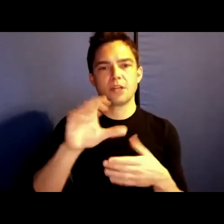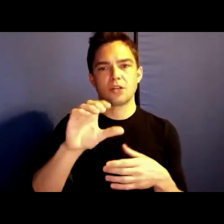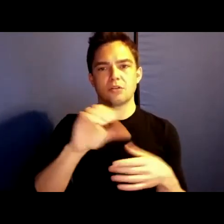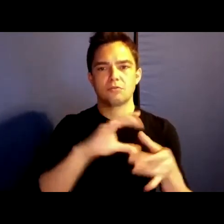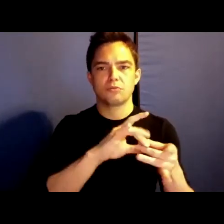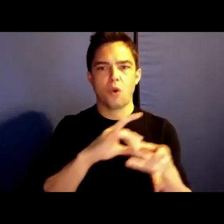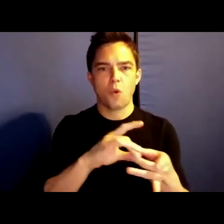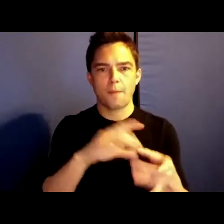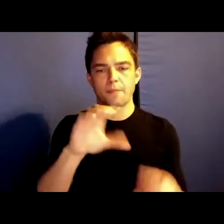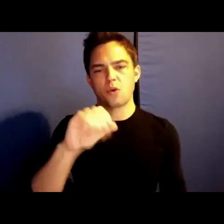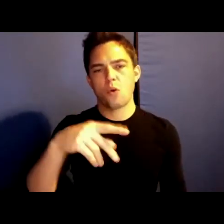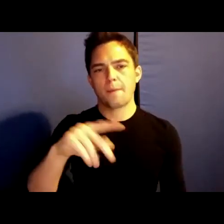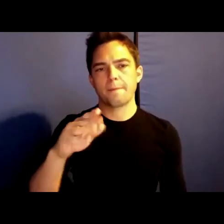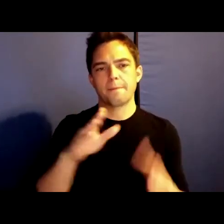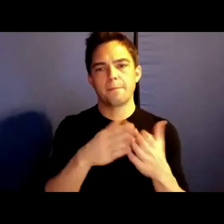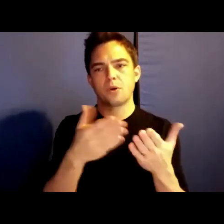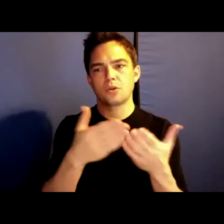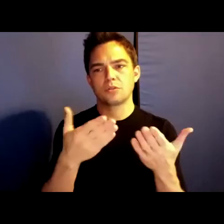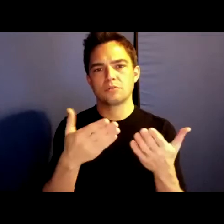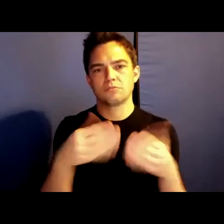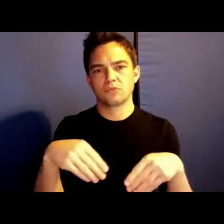co-op bookstore. We are privileged to encounter The Breaks